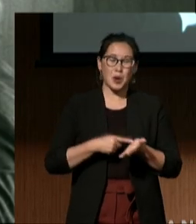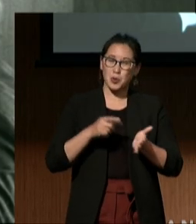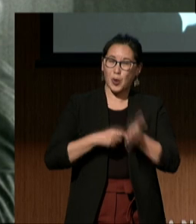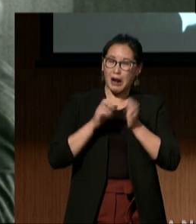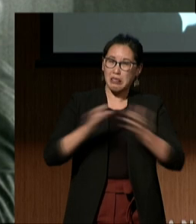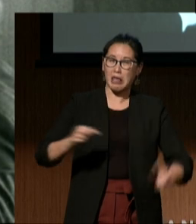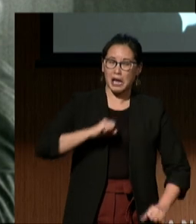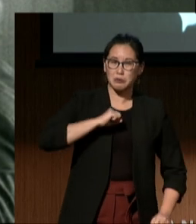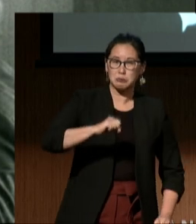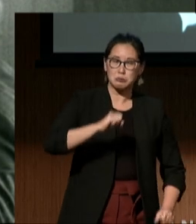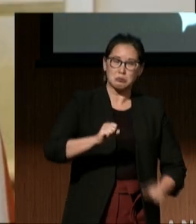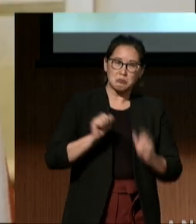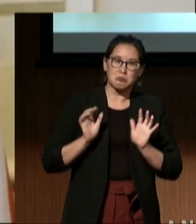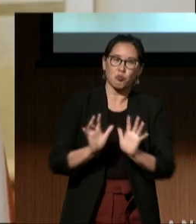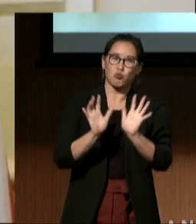and DREDF has been pushing since 1979.